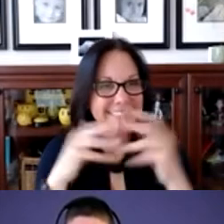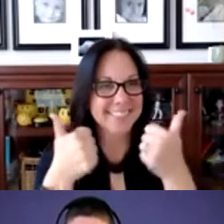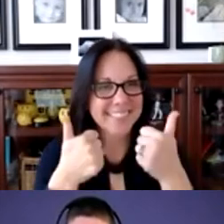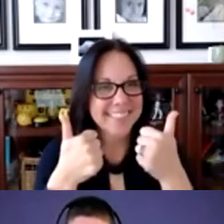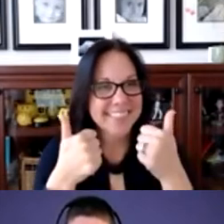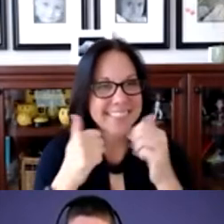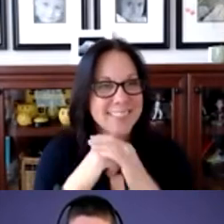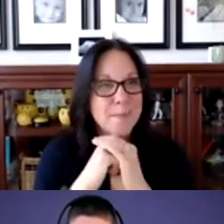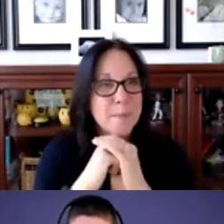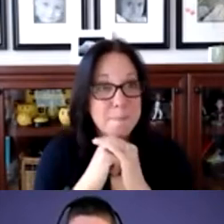Next. Terry: